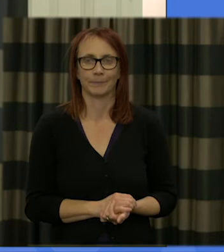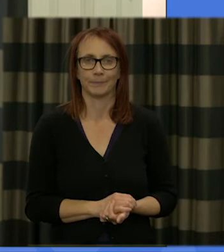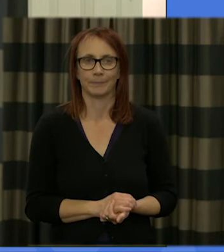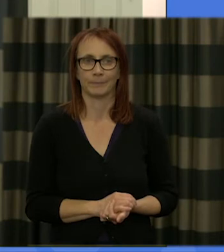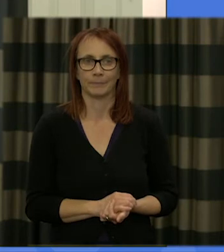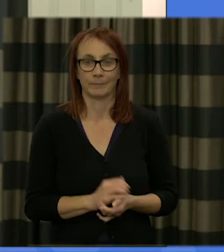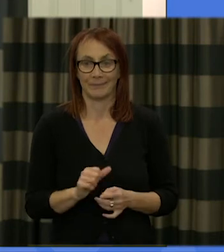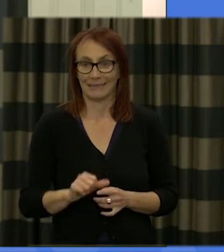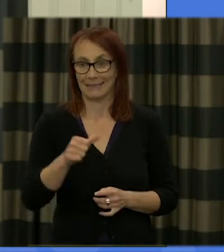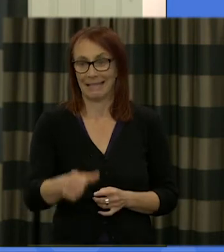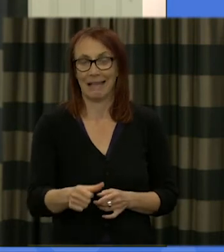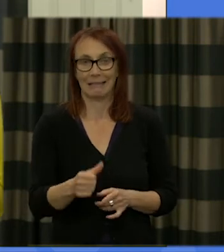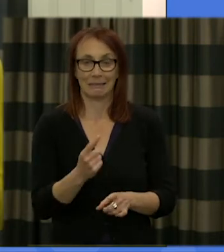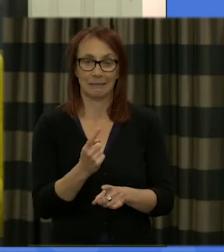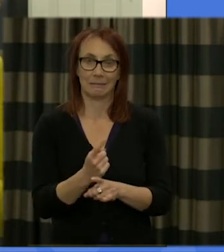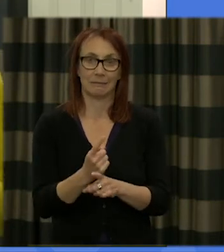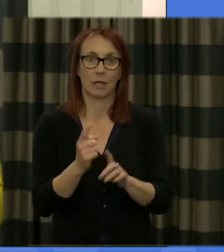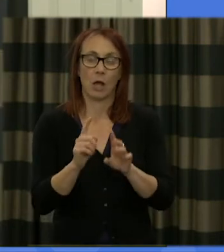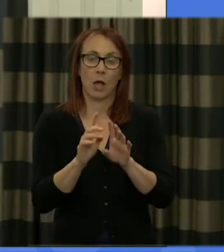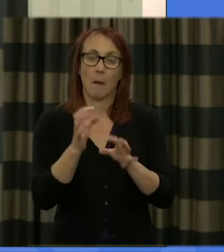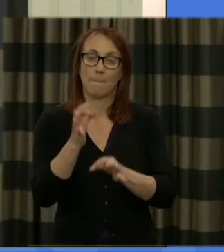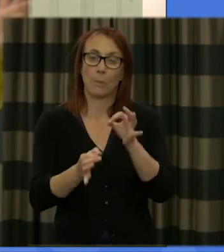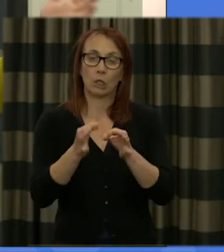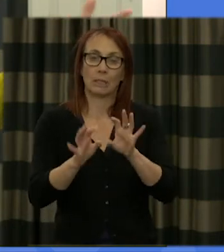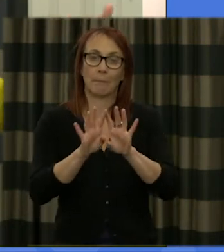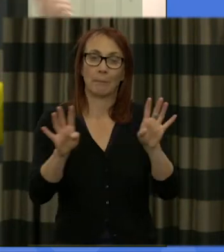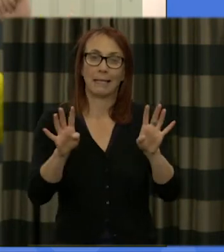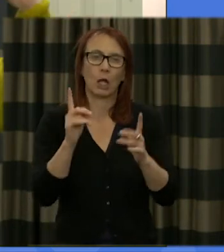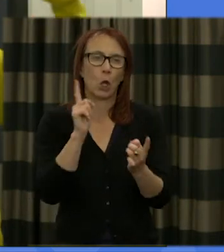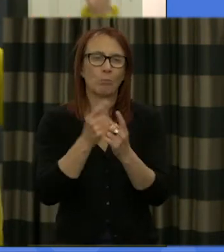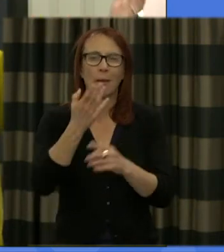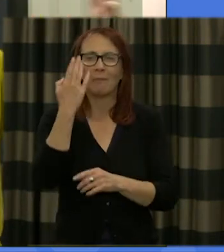the politicians panel and jon stewart who you've met before and who is part of